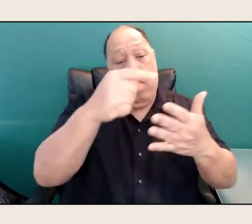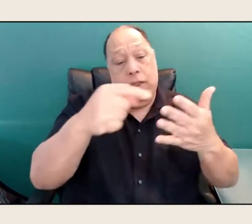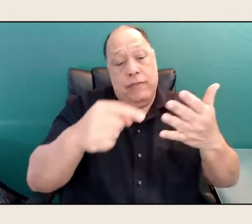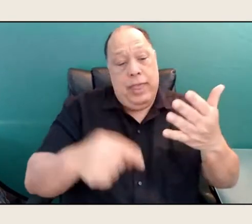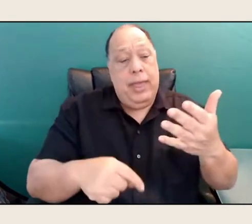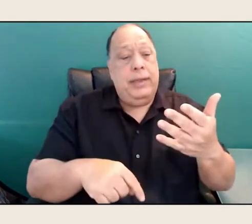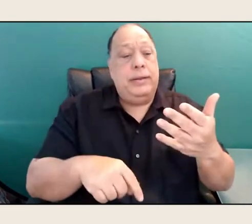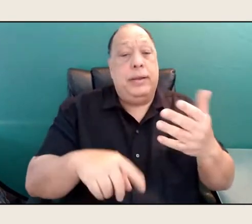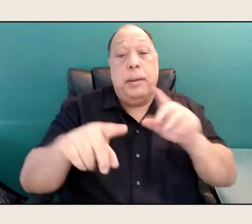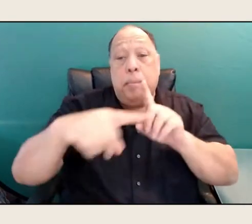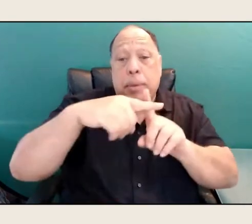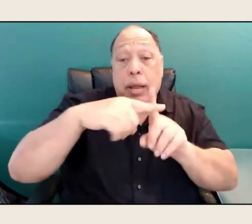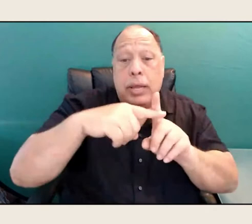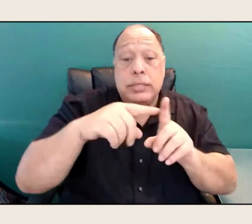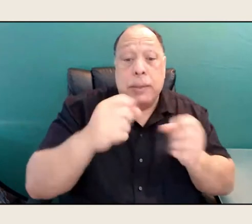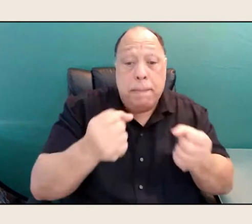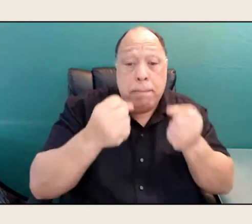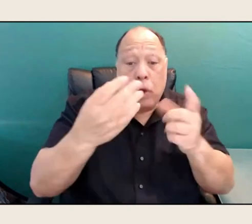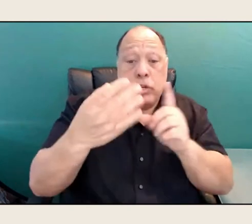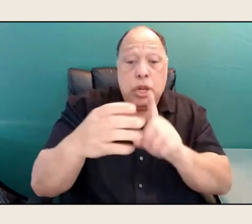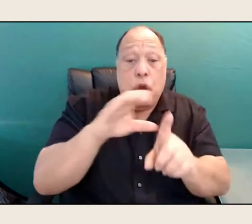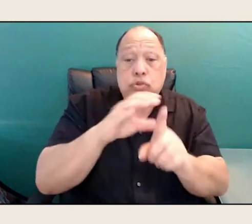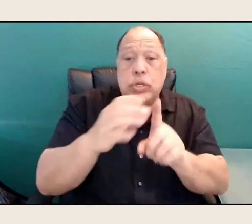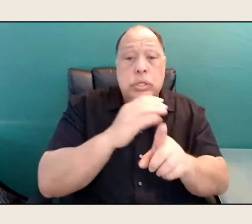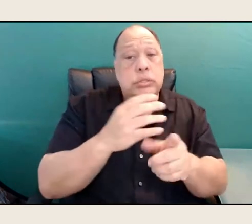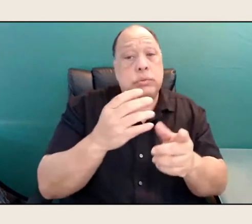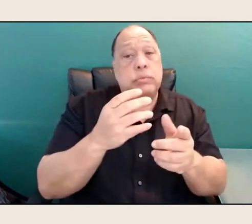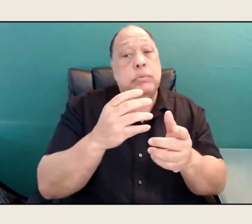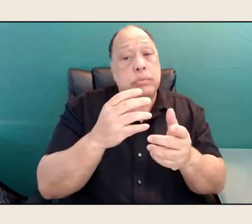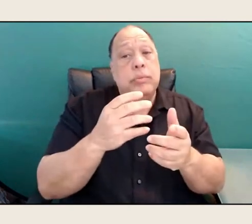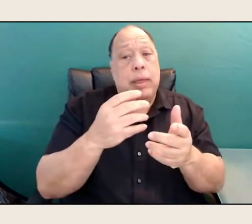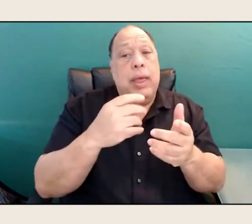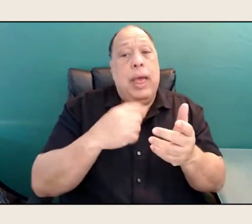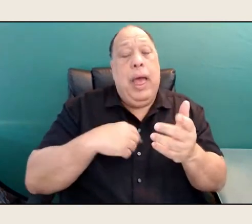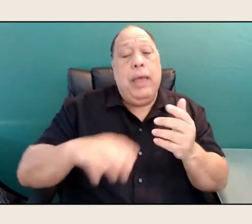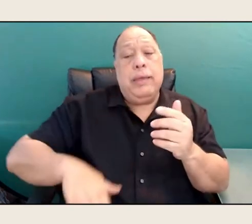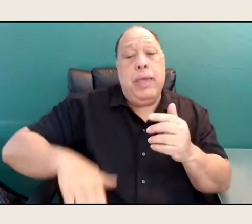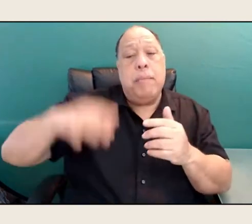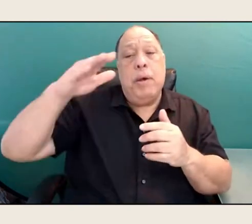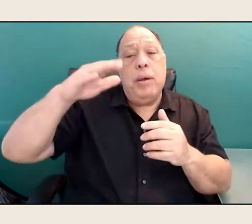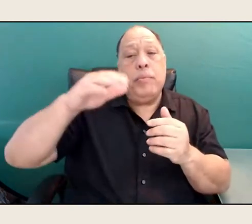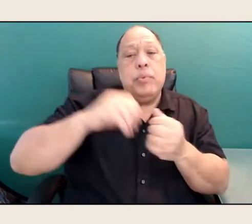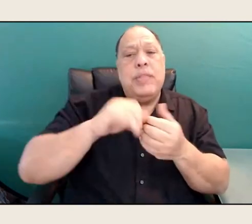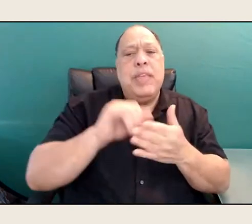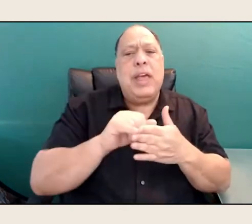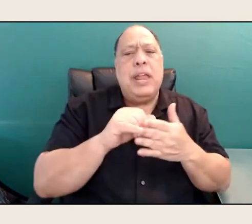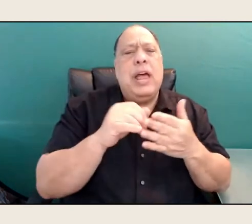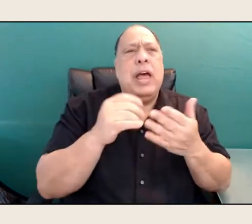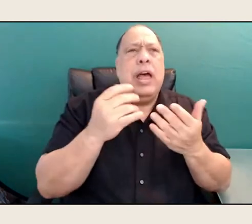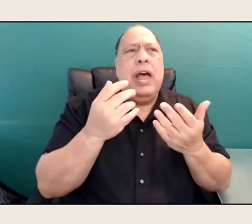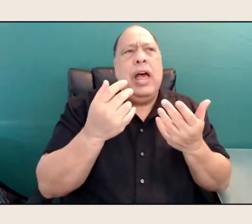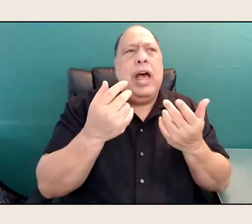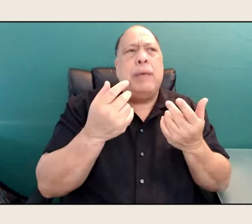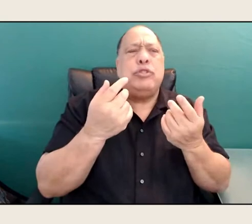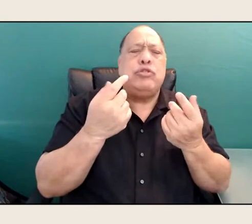So I came up out of that, I'm just trying to find a way to hang on, or to move into this.